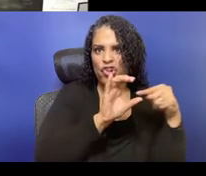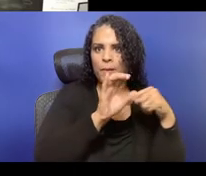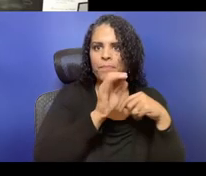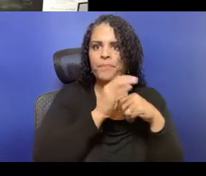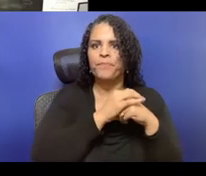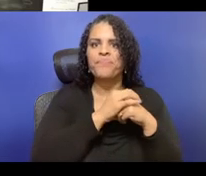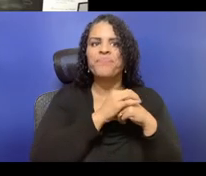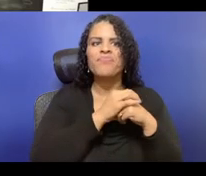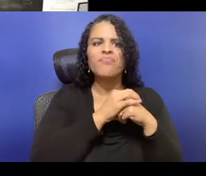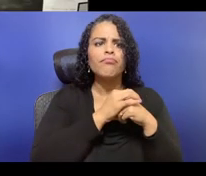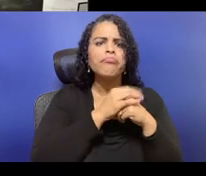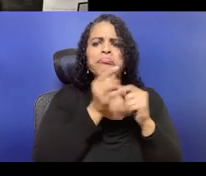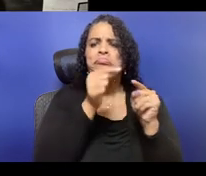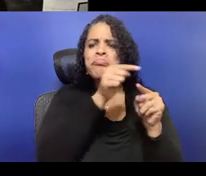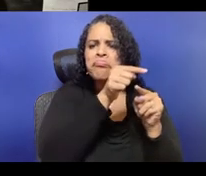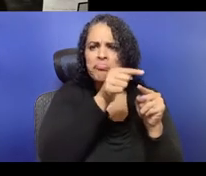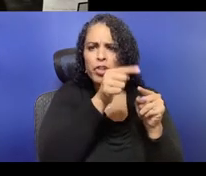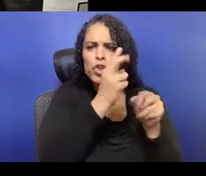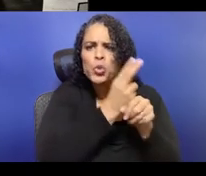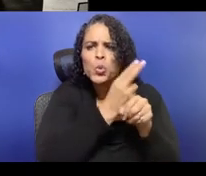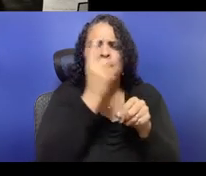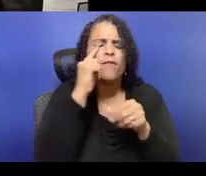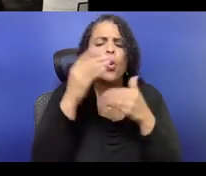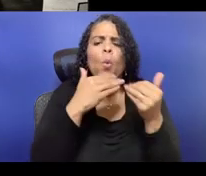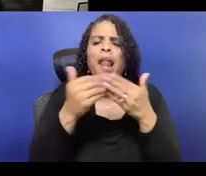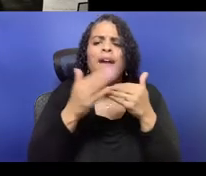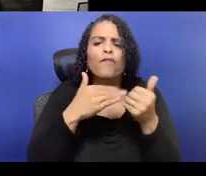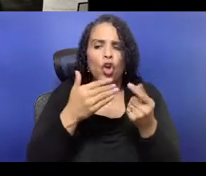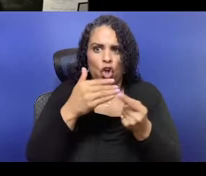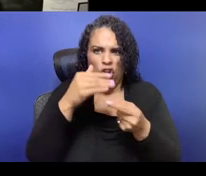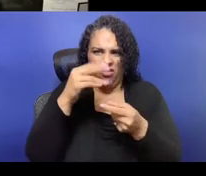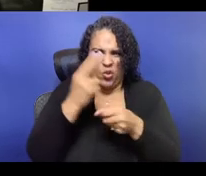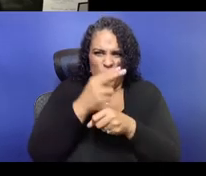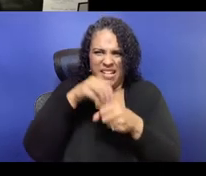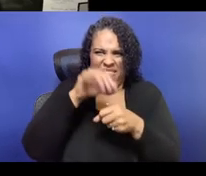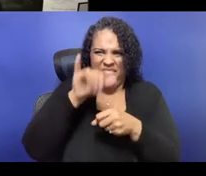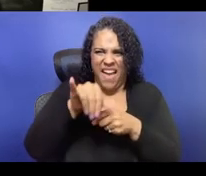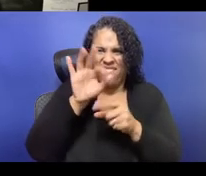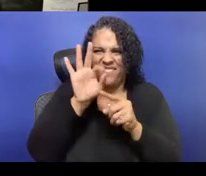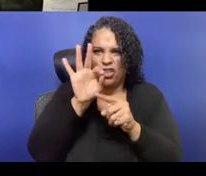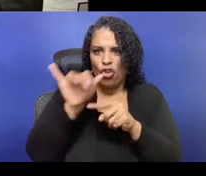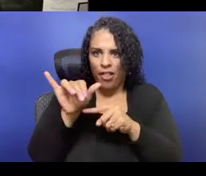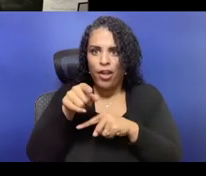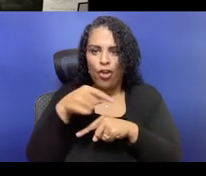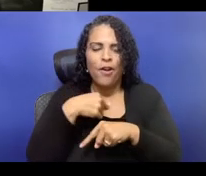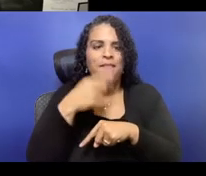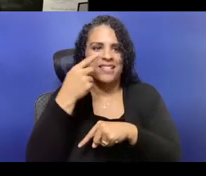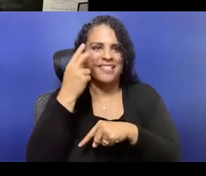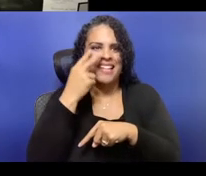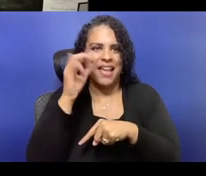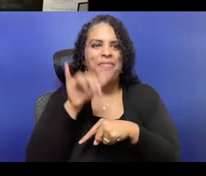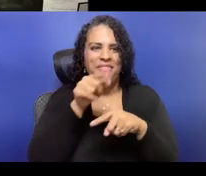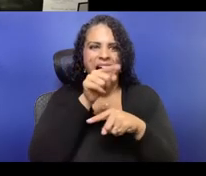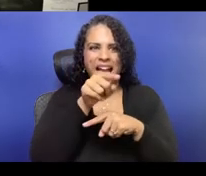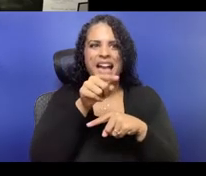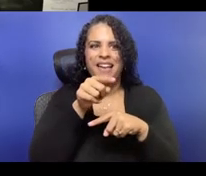why money gets put in certain places, and people are smarter than you think. Yeah. And you know. I just, I don't mean to cut you off.